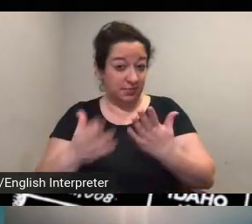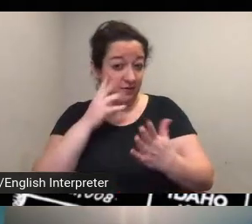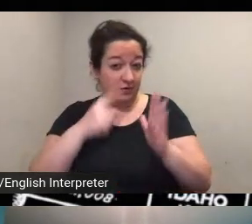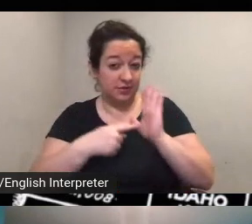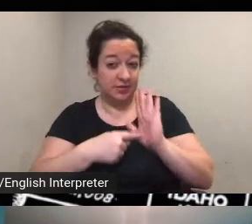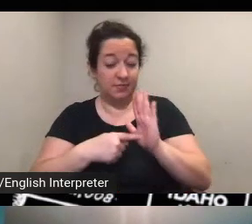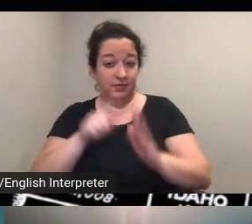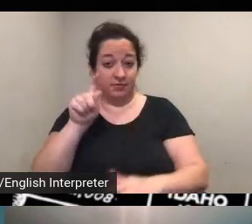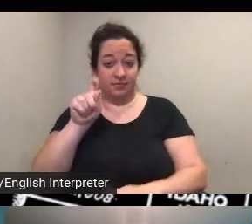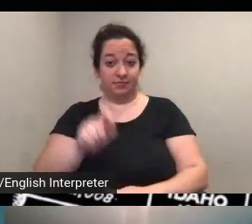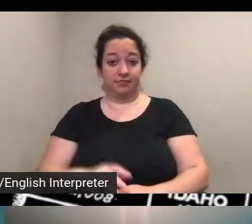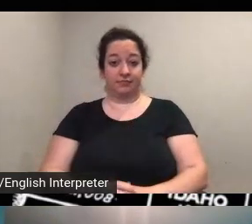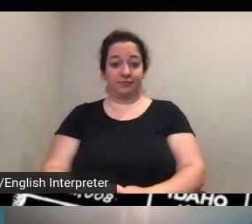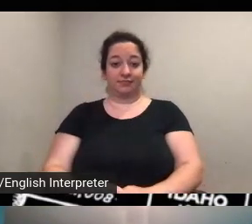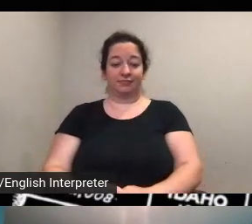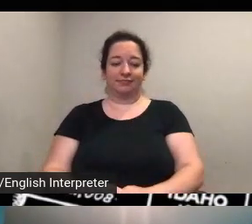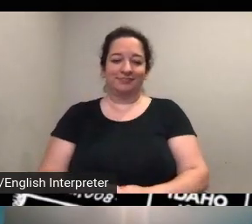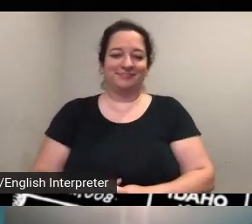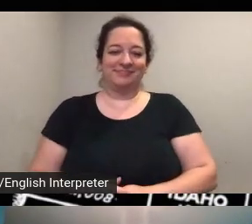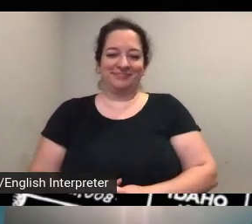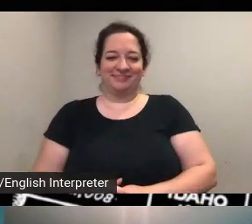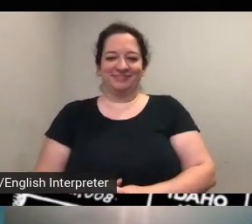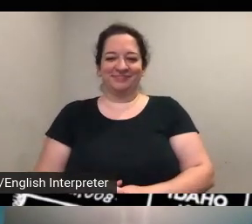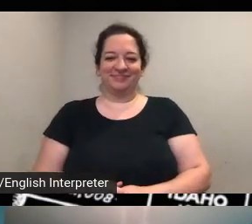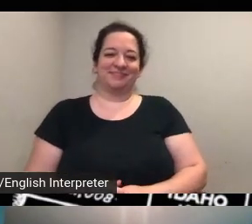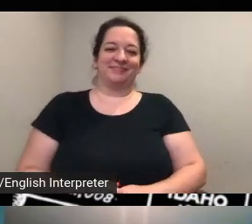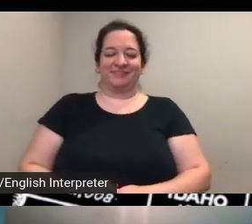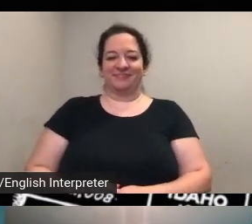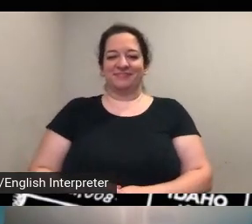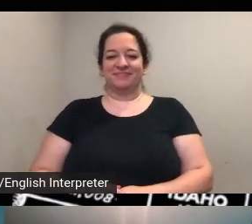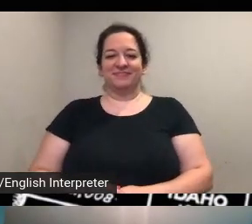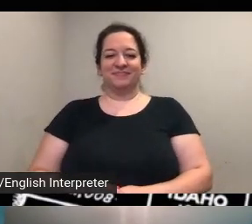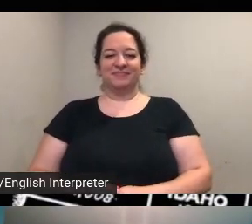gosh yes uh there's one of the one of our goals on this and